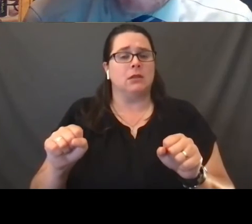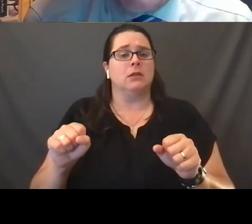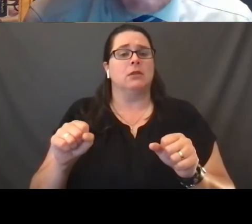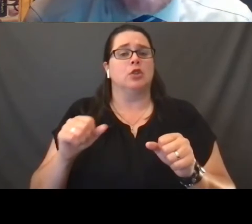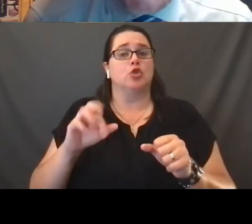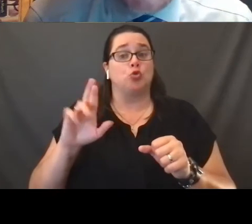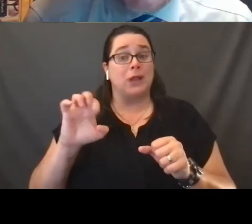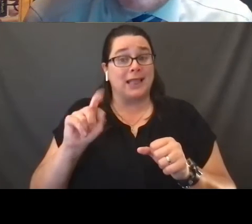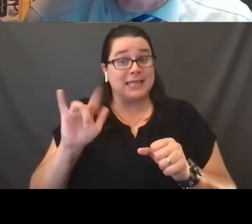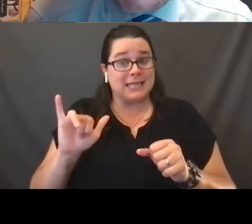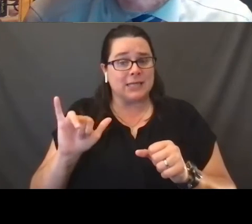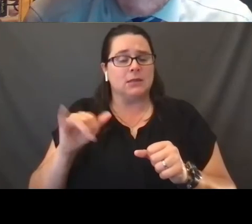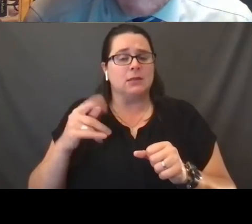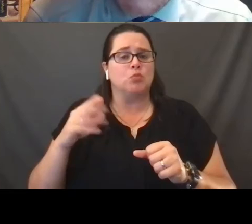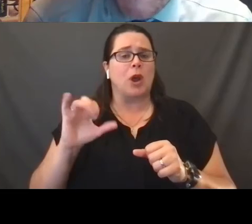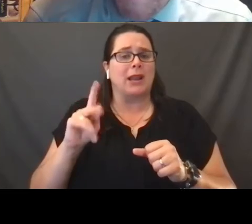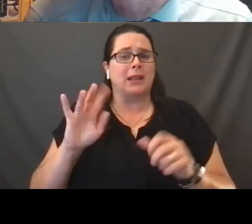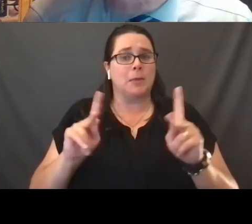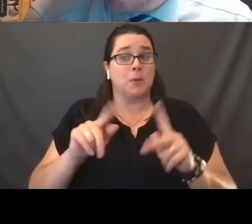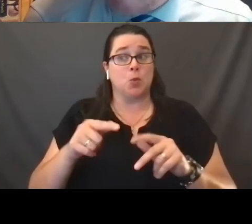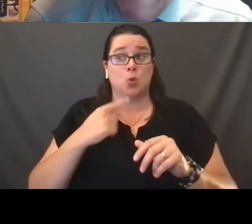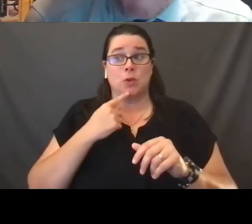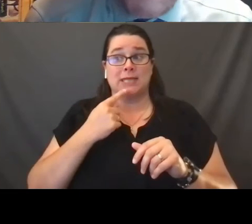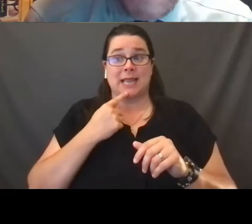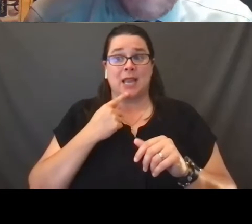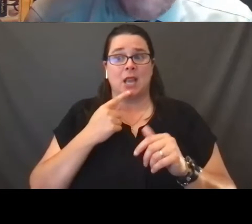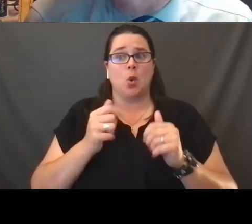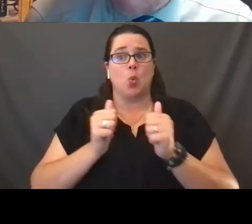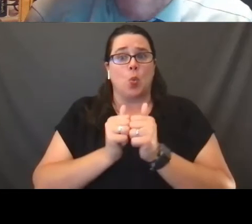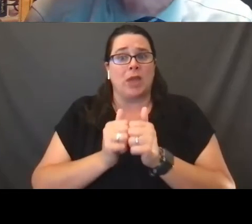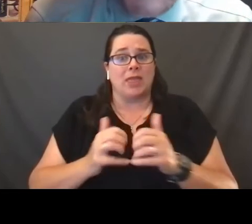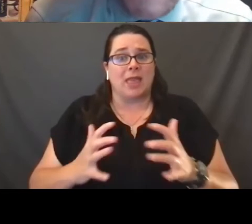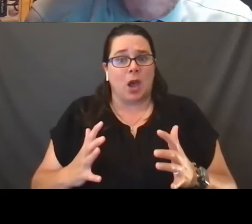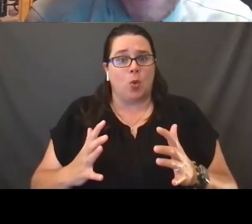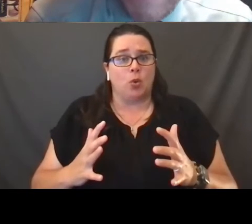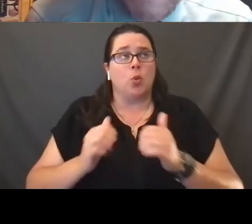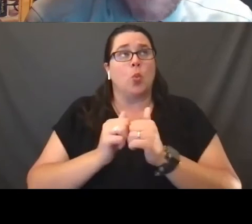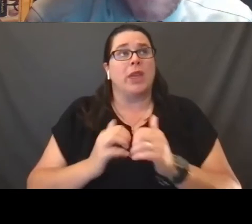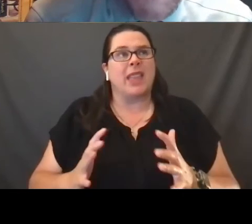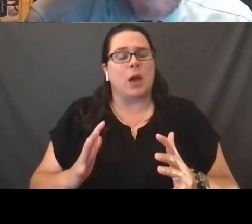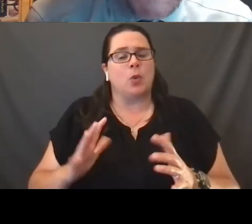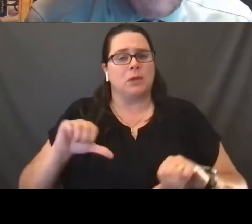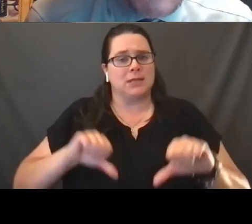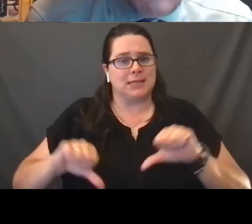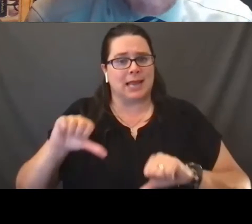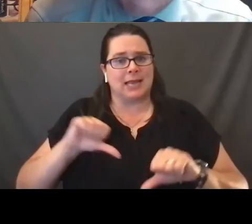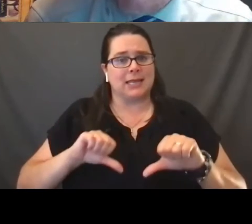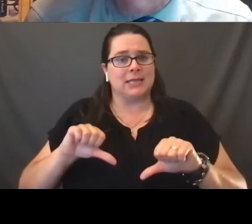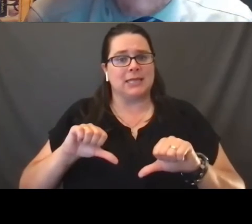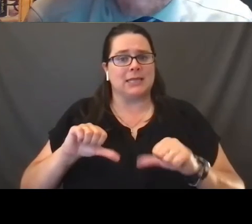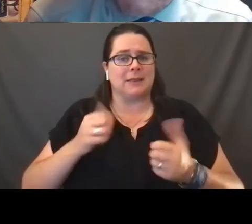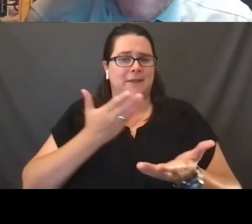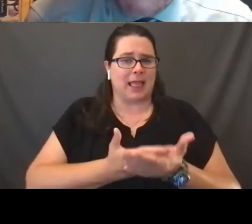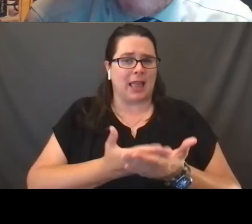on those people who simply say, without scientific validity and without medical knowledge